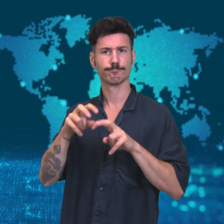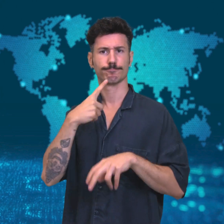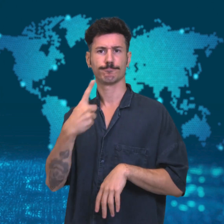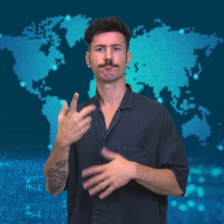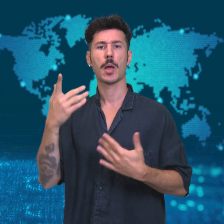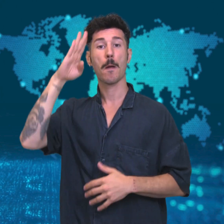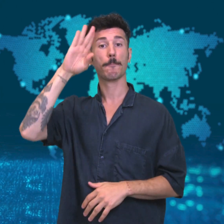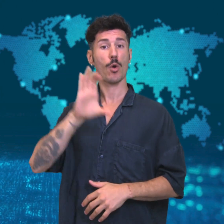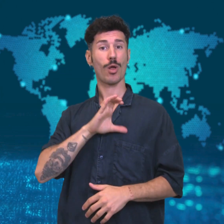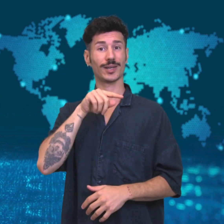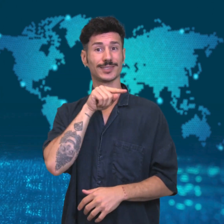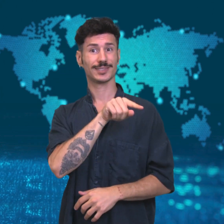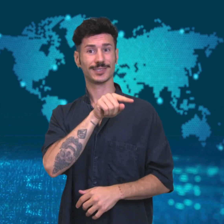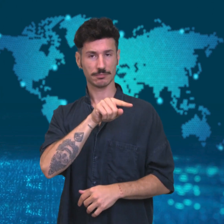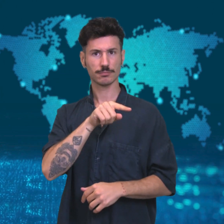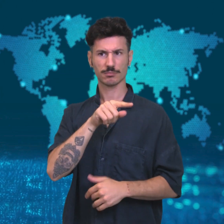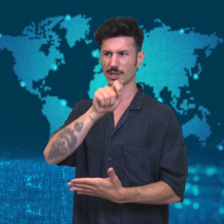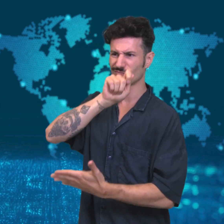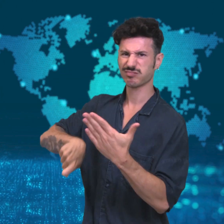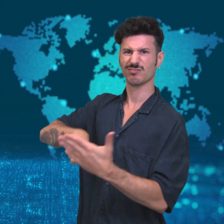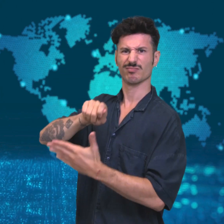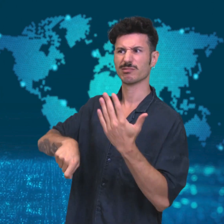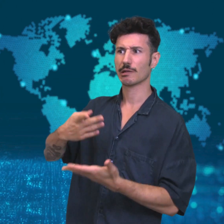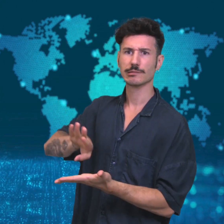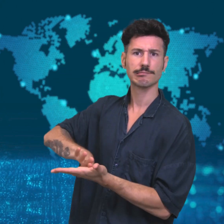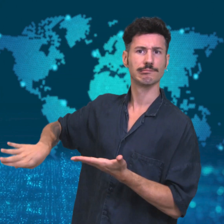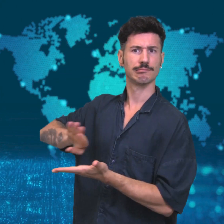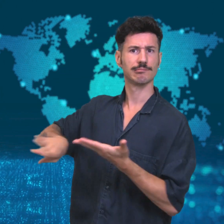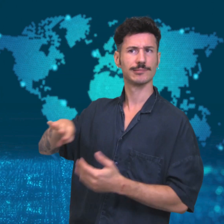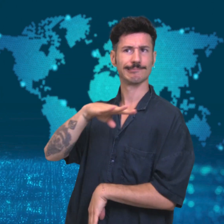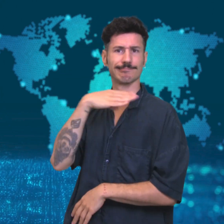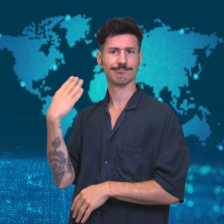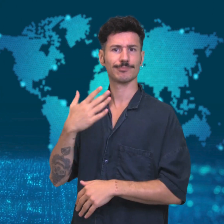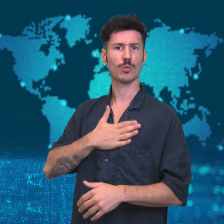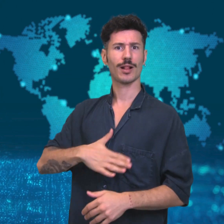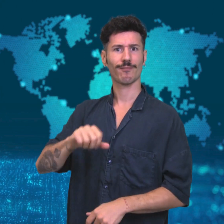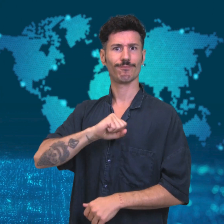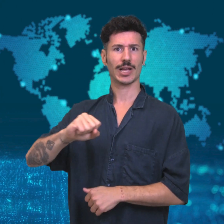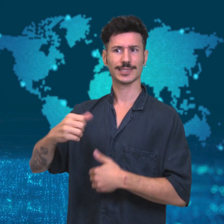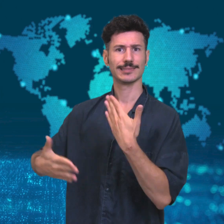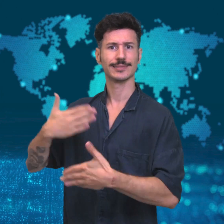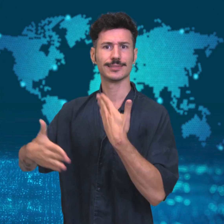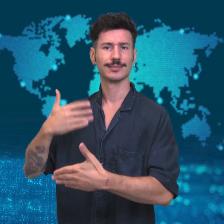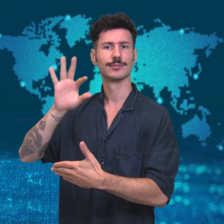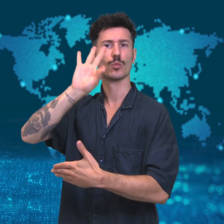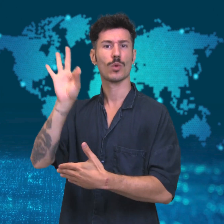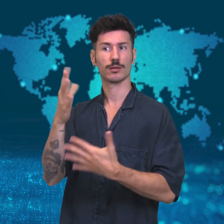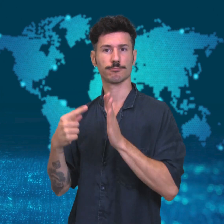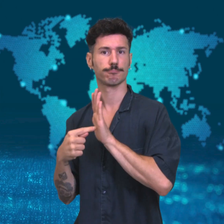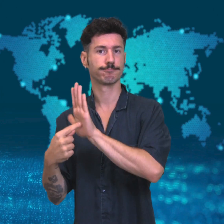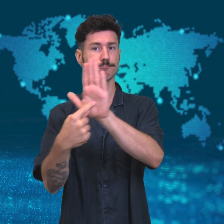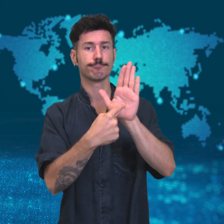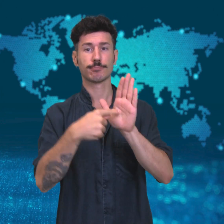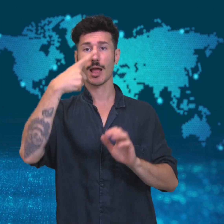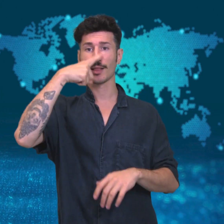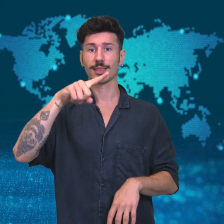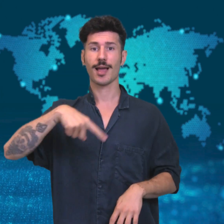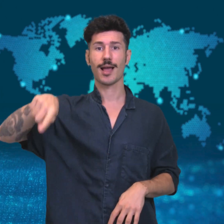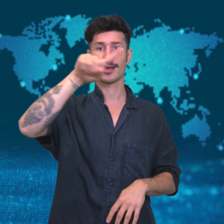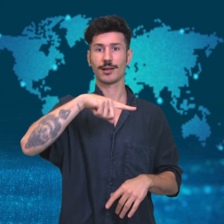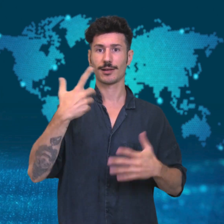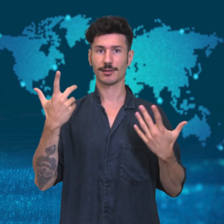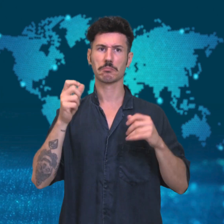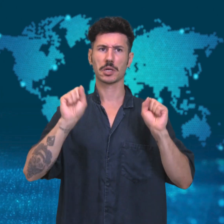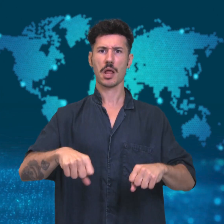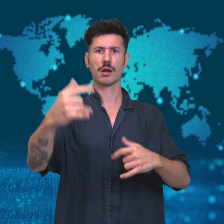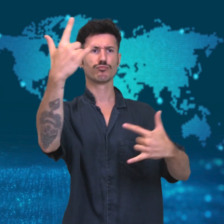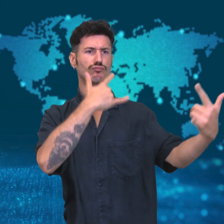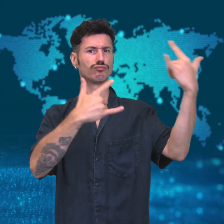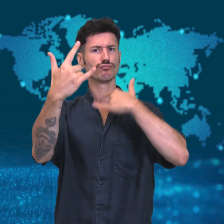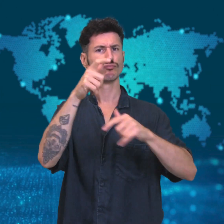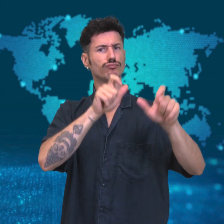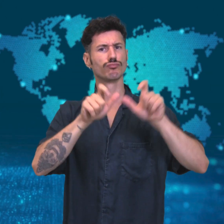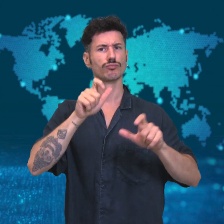Thailand wanted to protect its reputation of being a safe tourist destination.